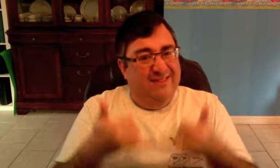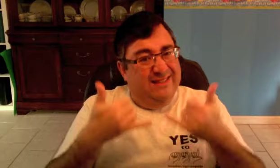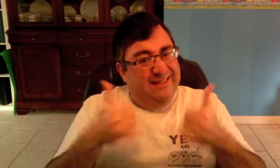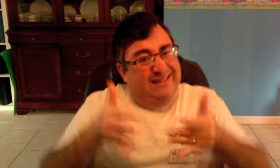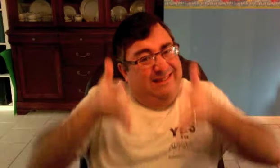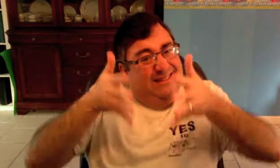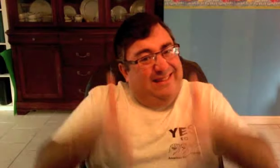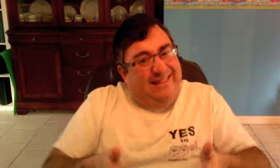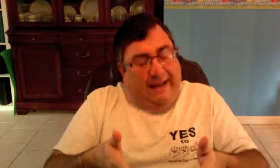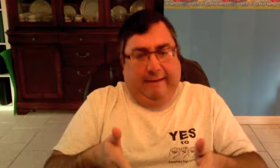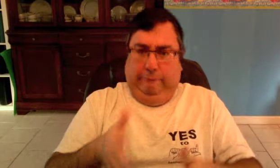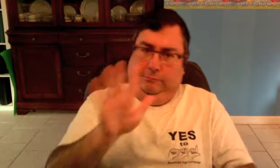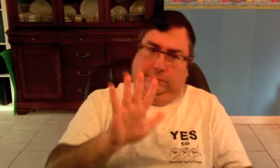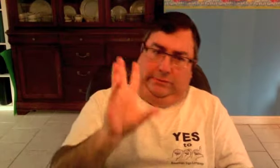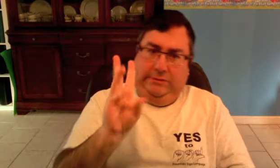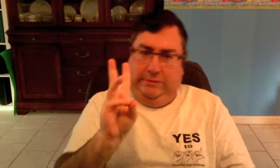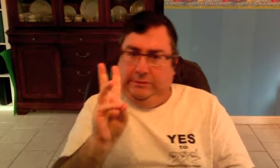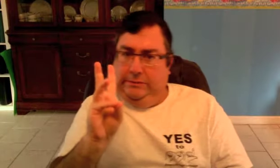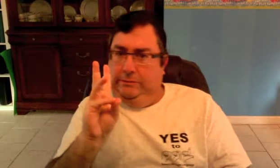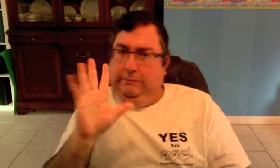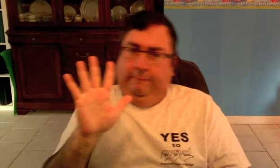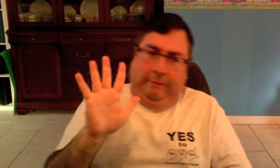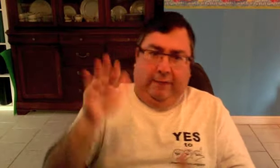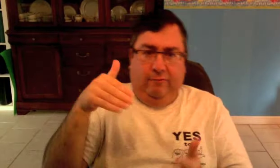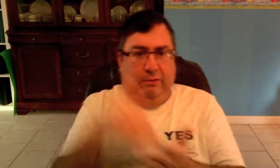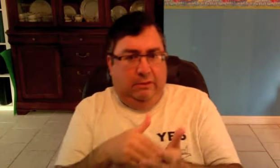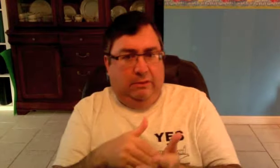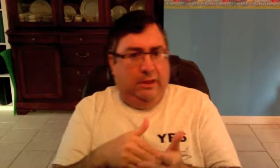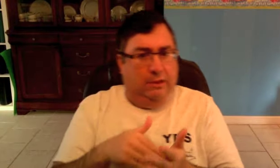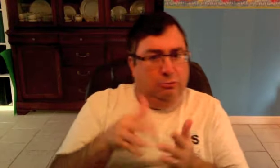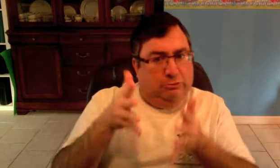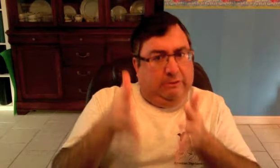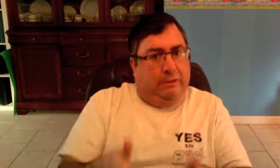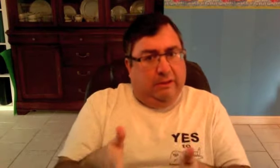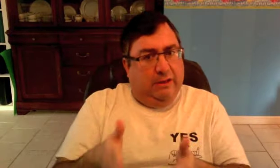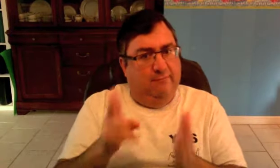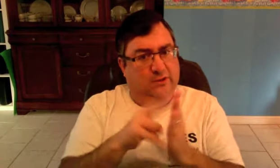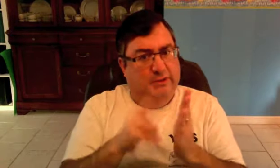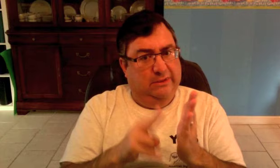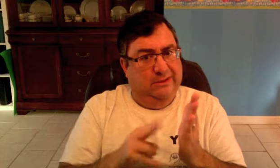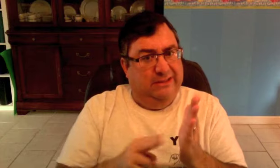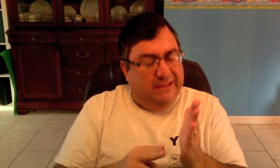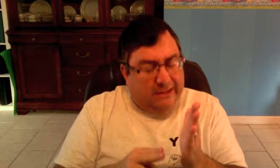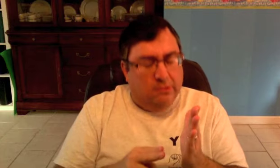and there are still six or five thousand signatures needed.